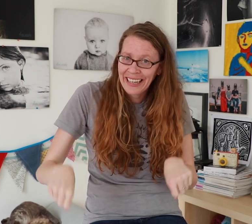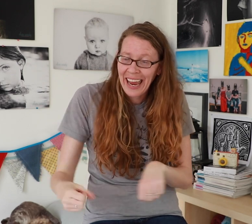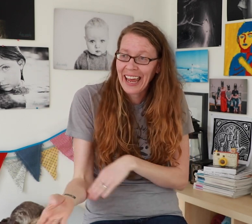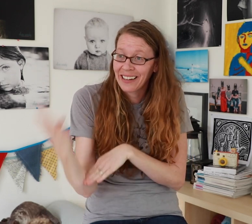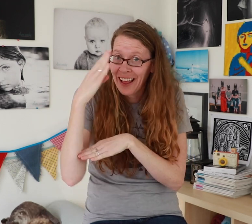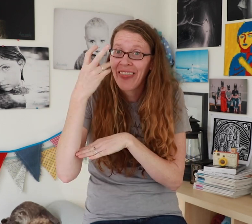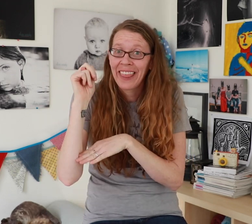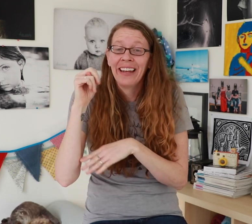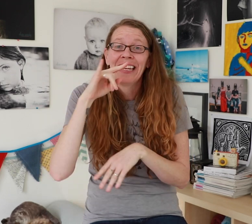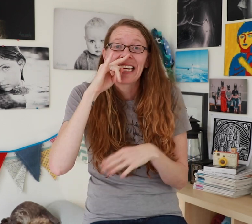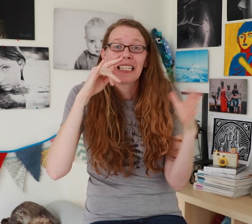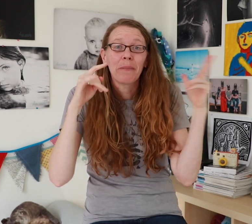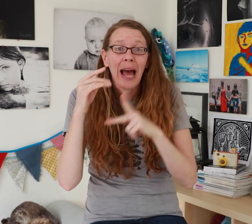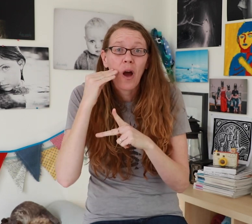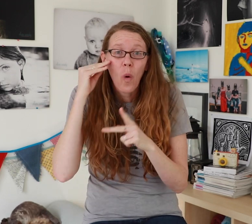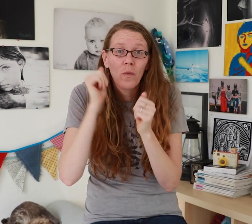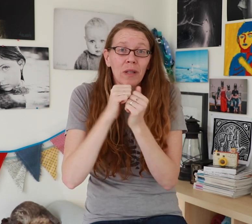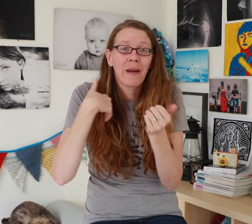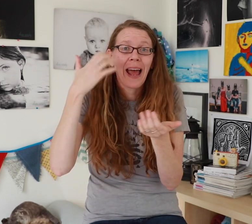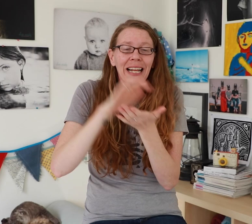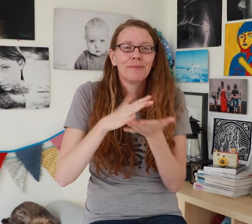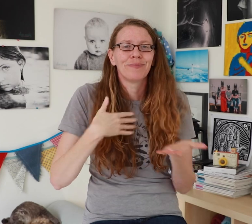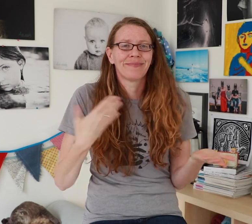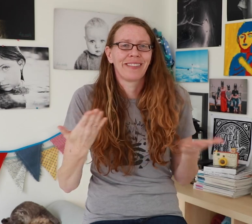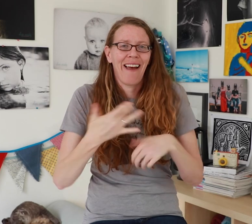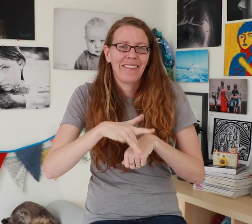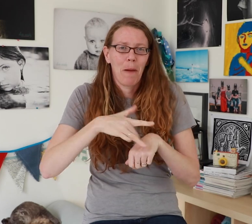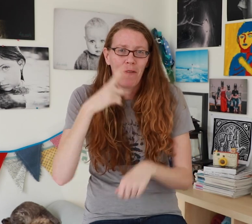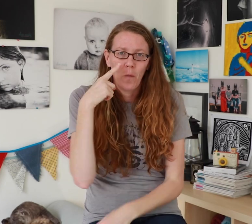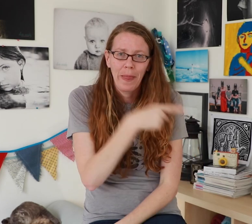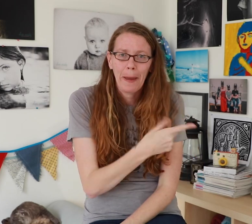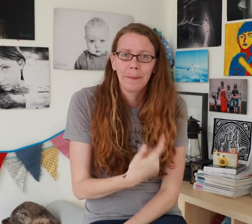so I become available when my kids and husband come home.